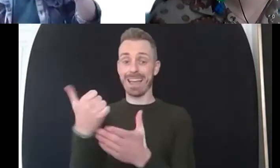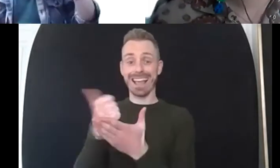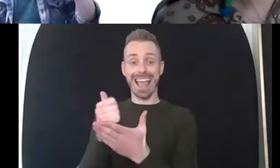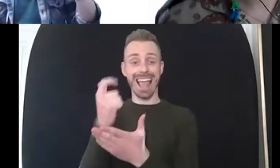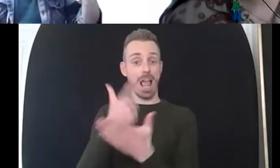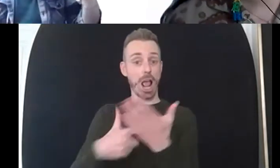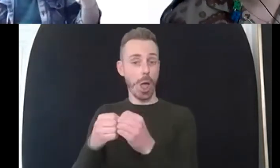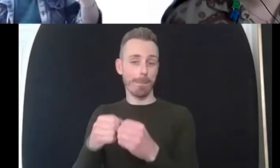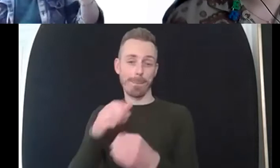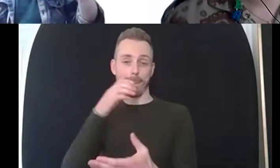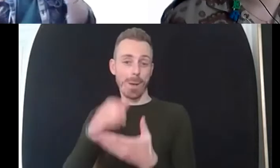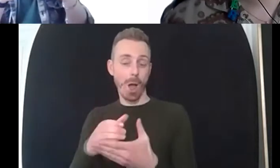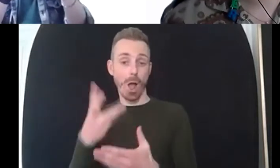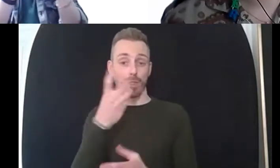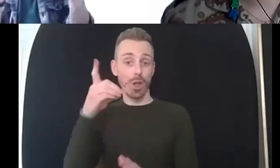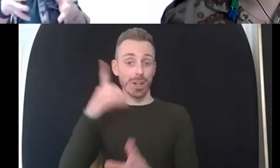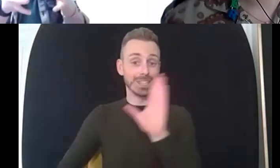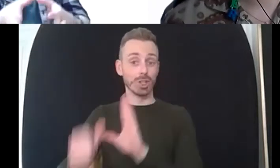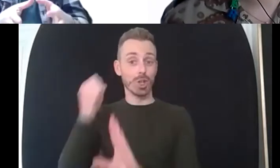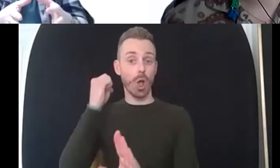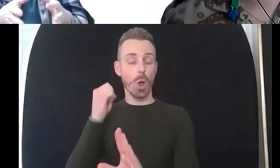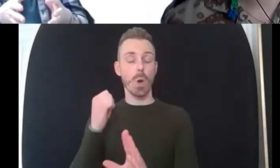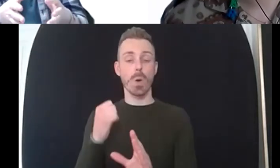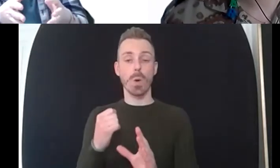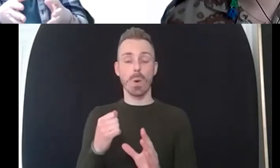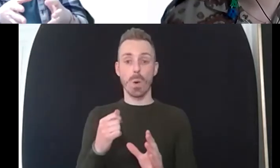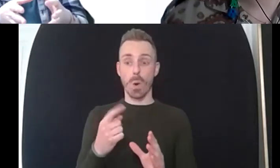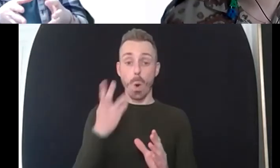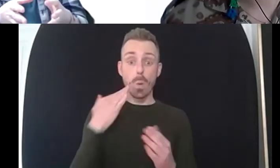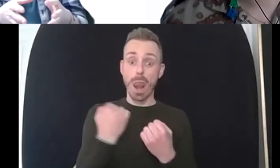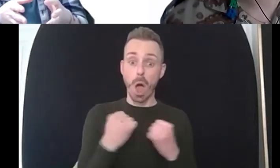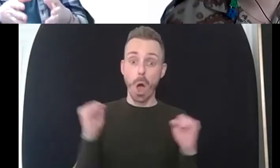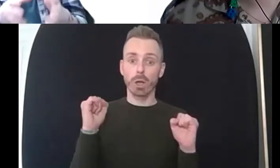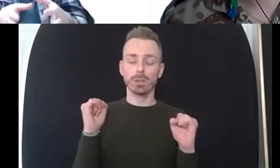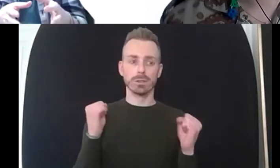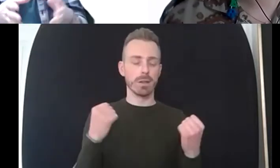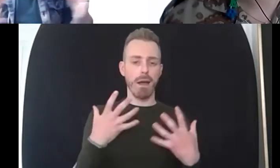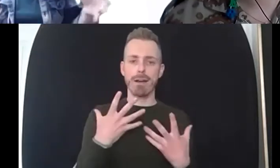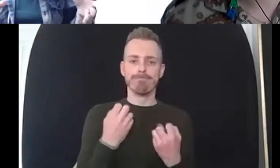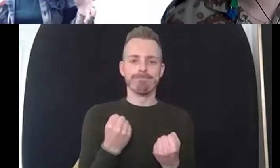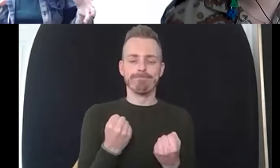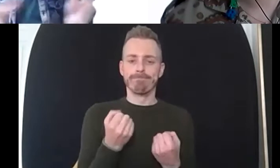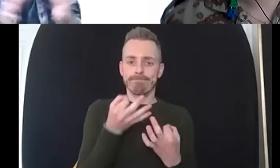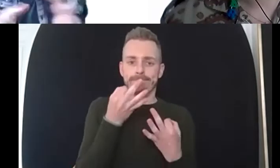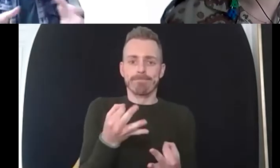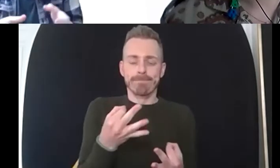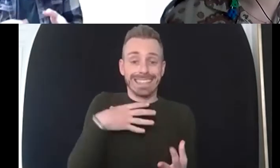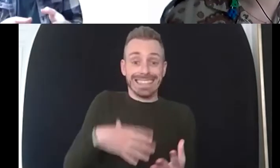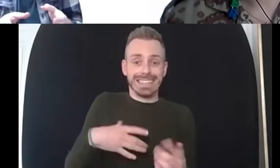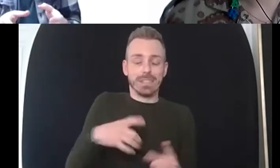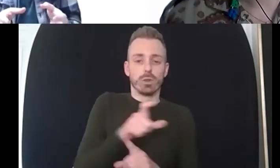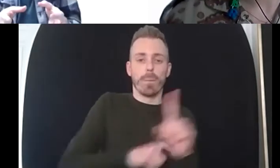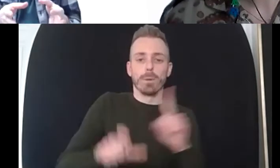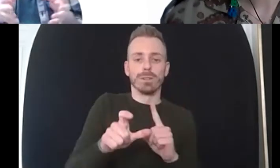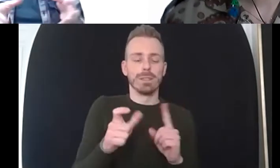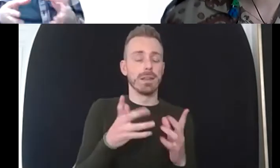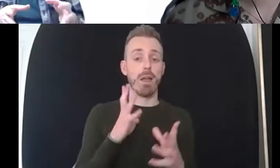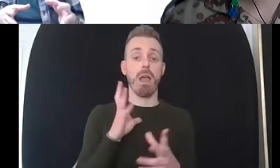um 30 years ago but for me that was um suddenly a sense of authors these are the people that exist